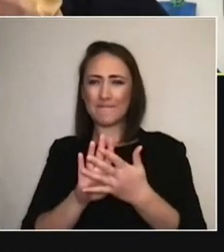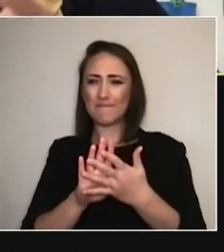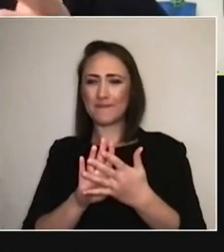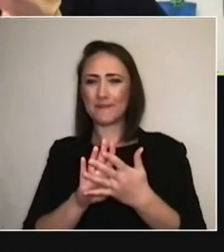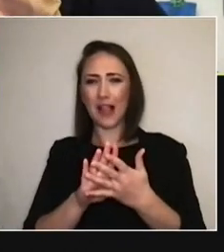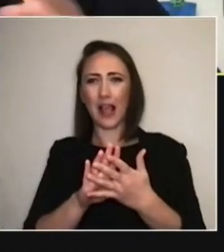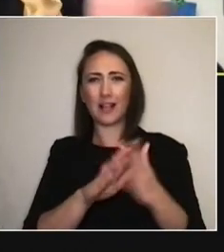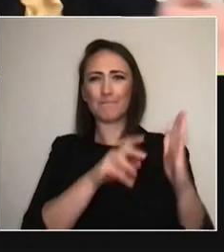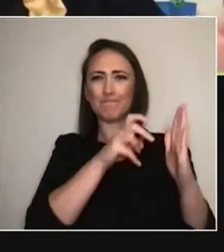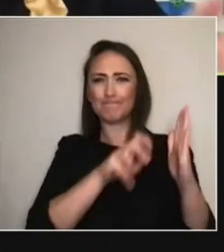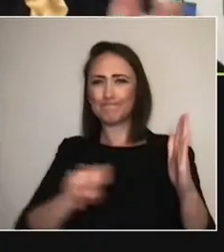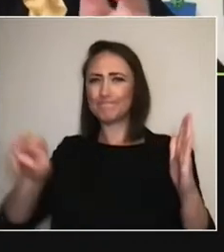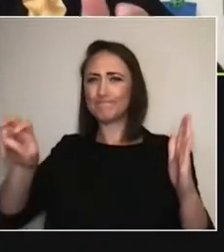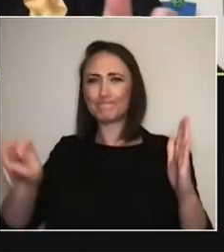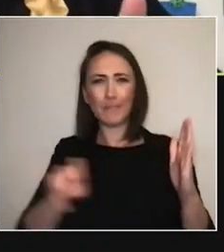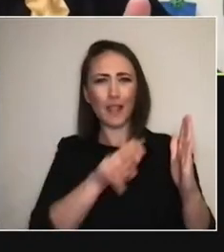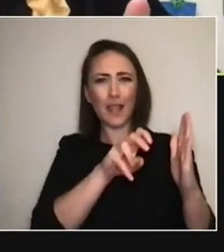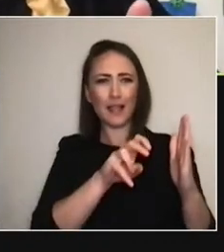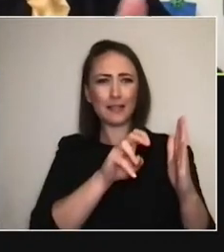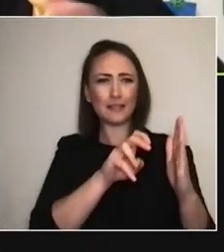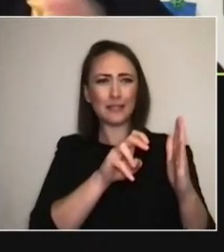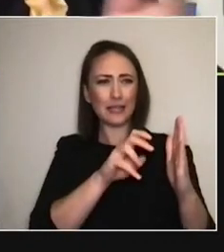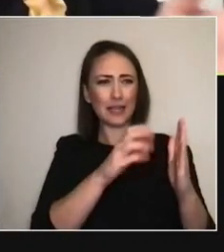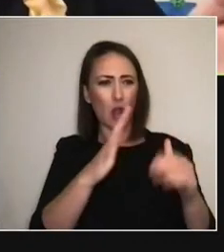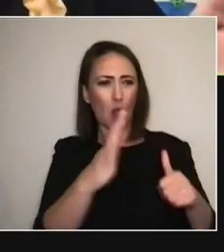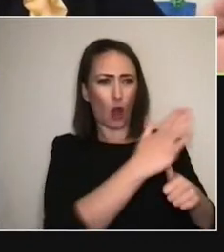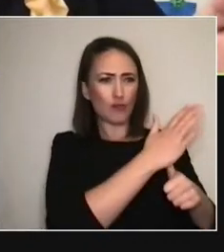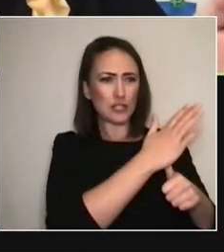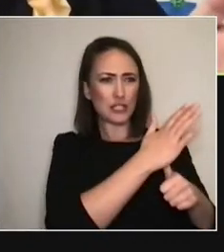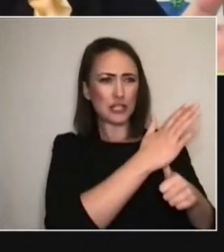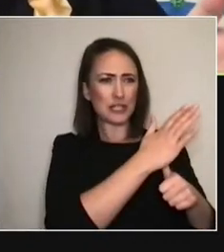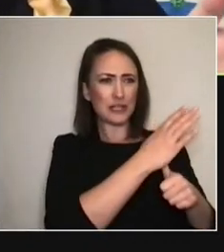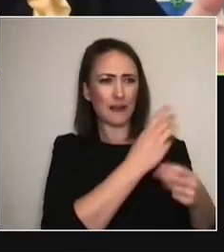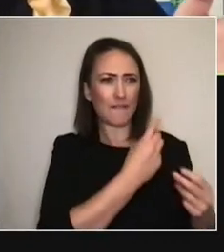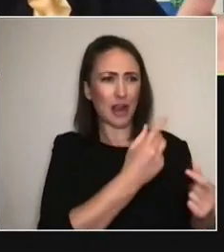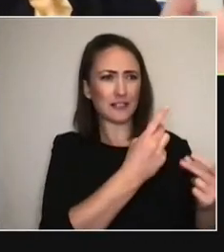There's this is kind of oscillation between fast-slow,